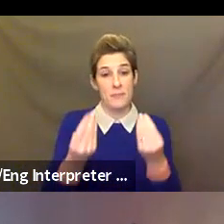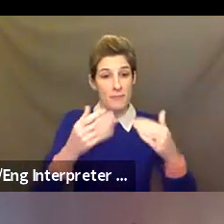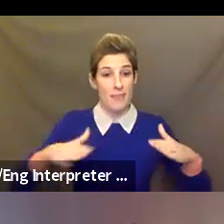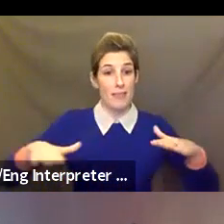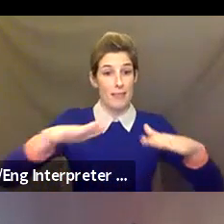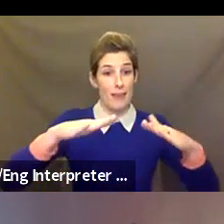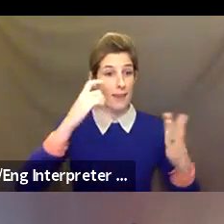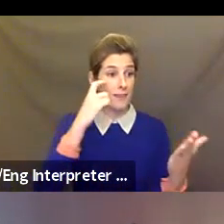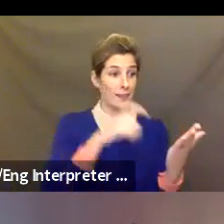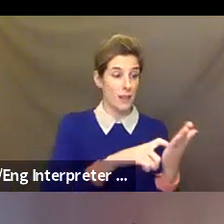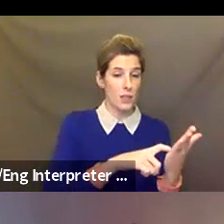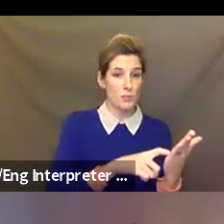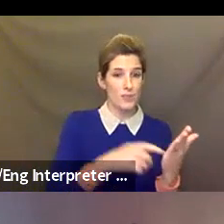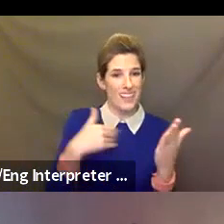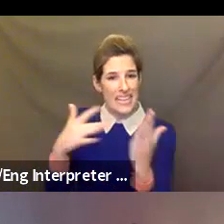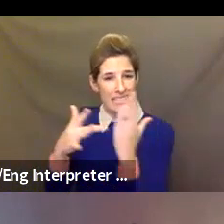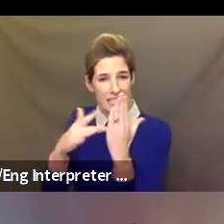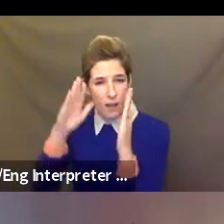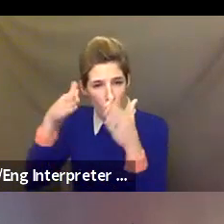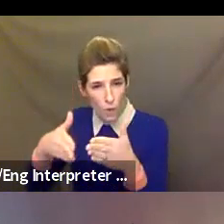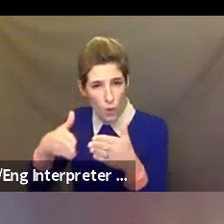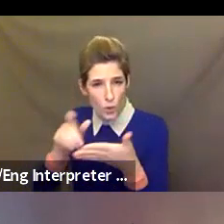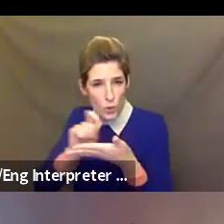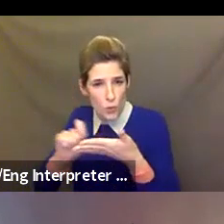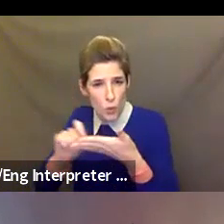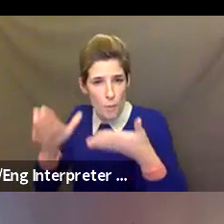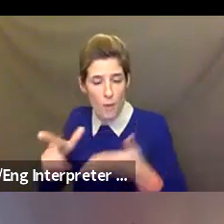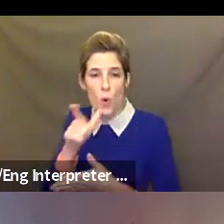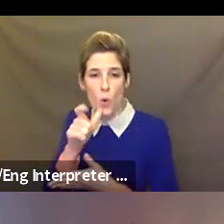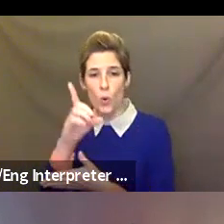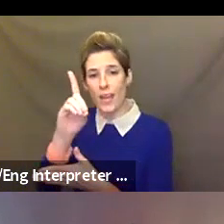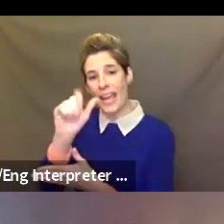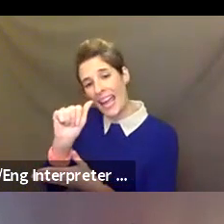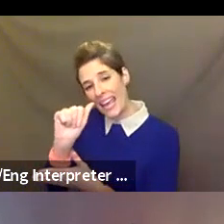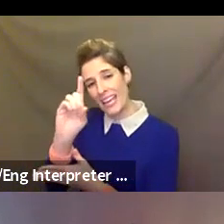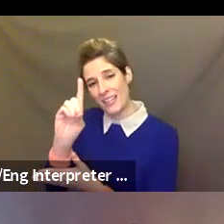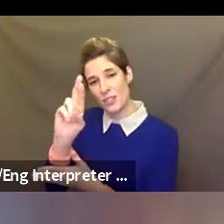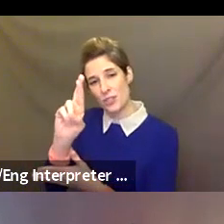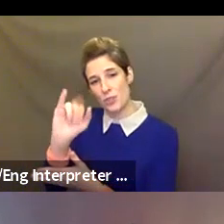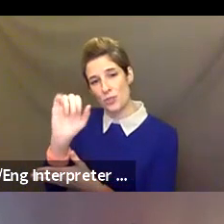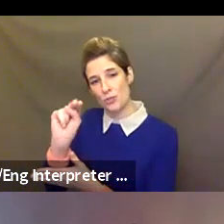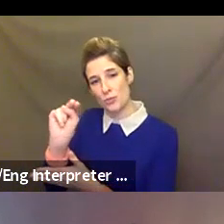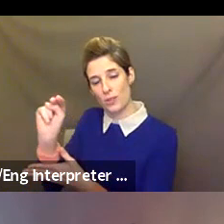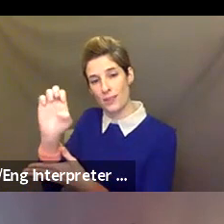that acknowledgement specifically around gathering in virtual space, which is very appropriate since we're here to